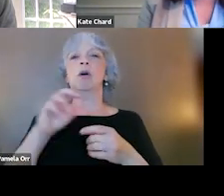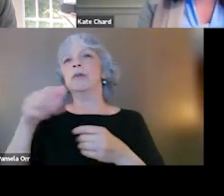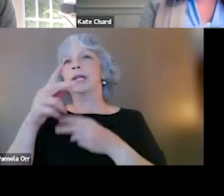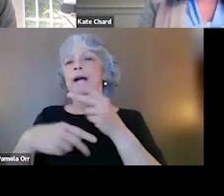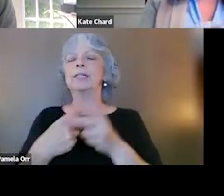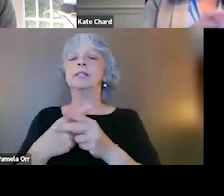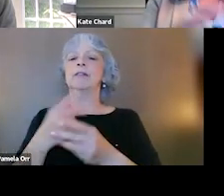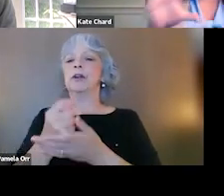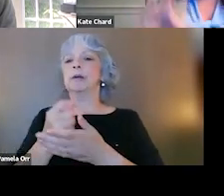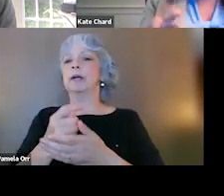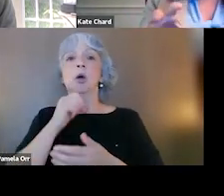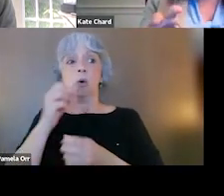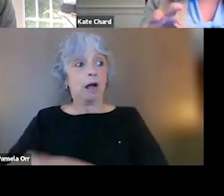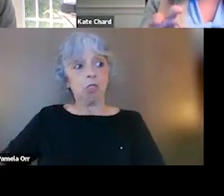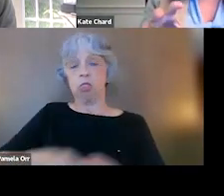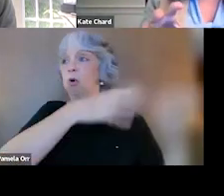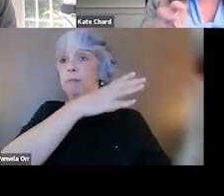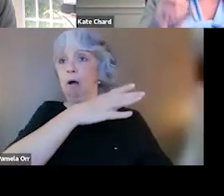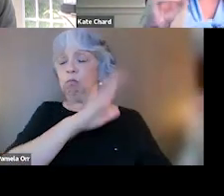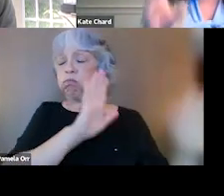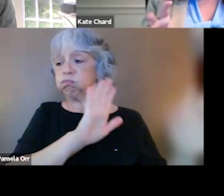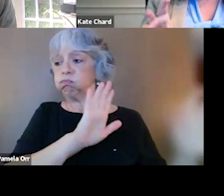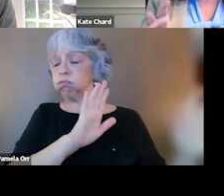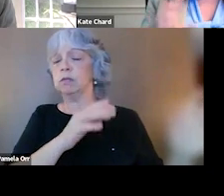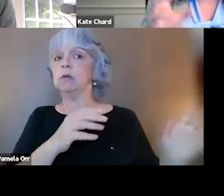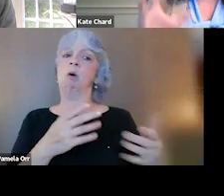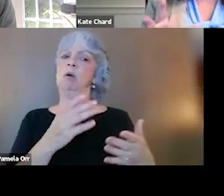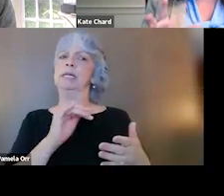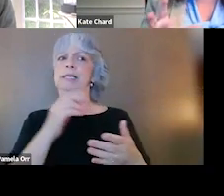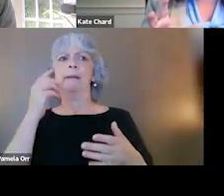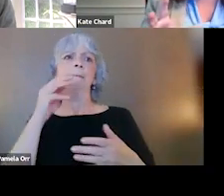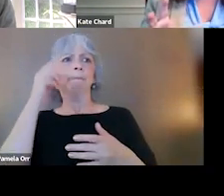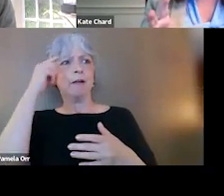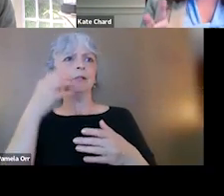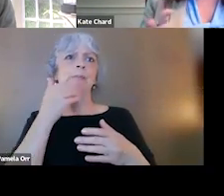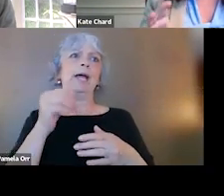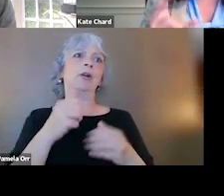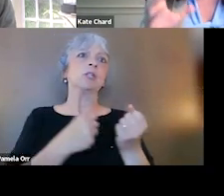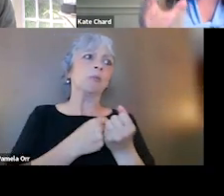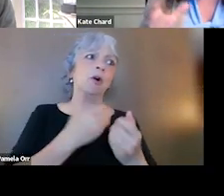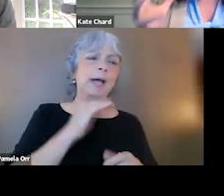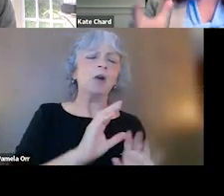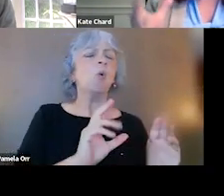Now we're not throwing those out with the bath water, right? We're not saying that mindfulness bad or supportive is bad, it's just that they will not have